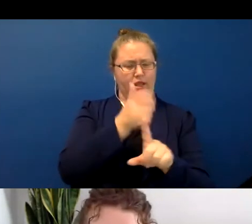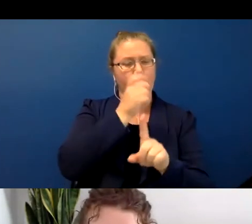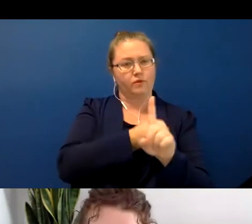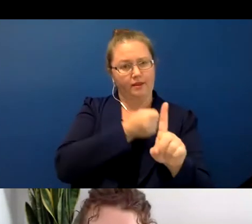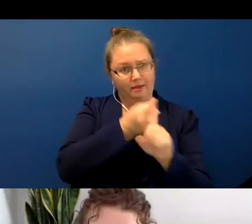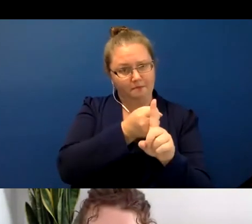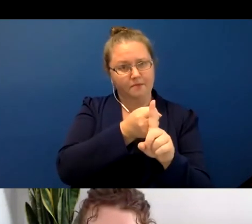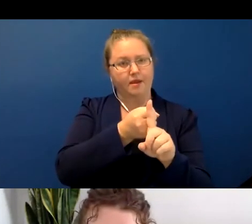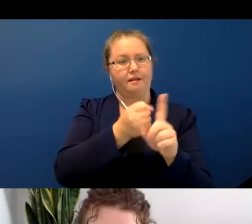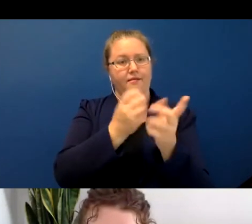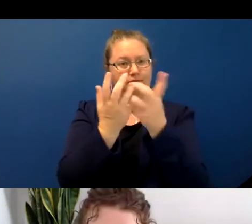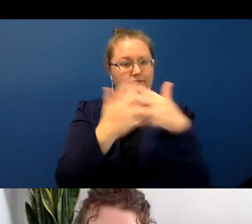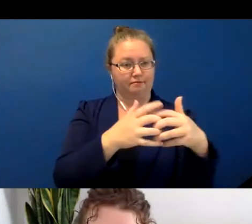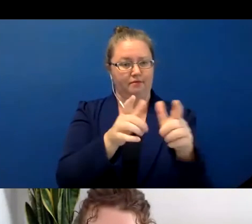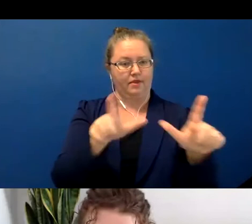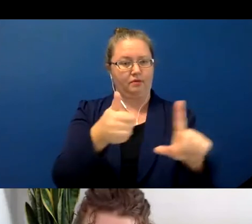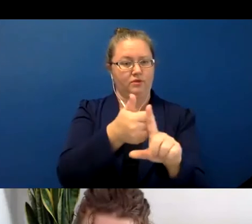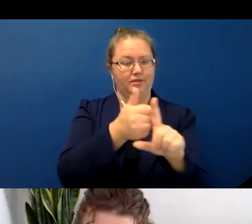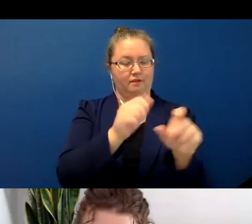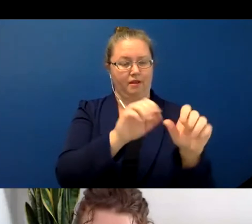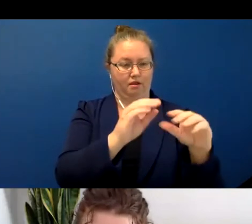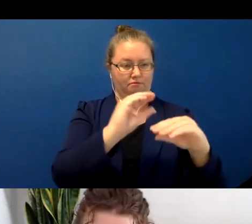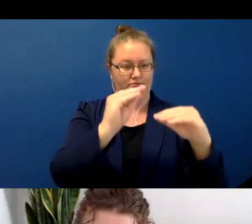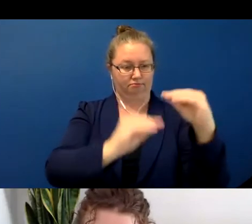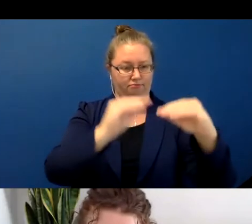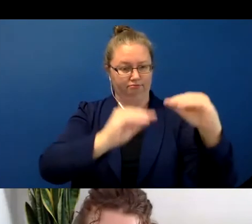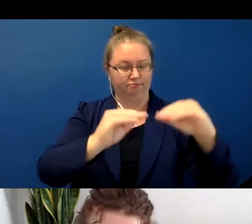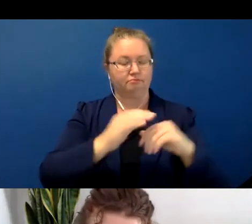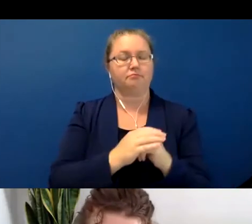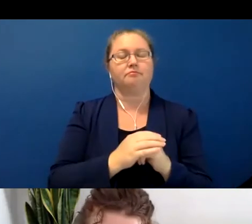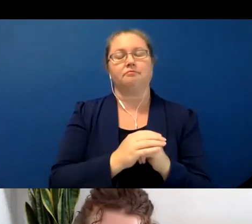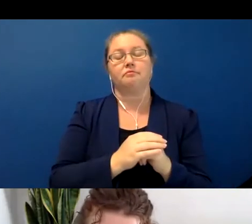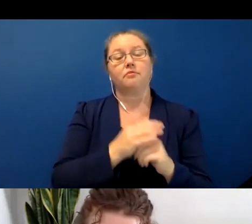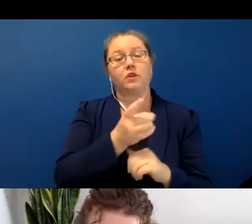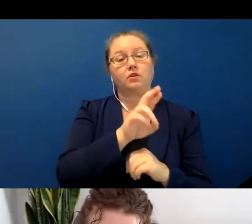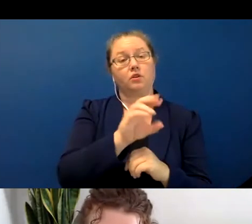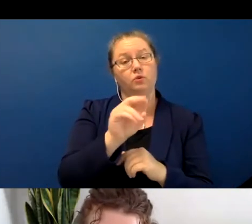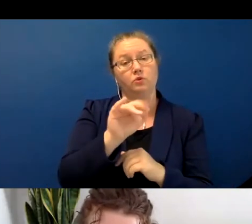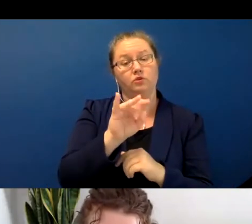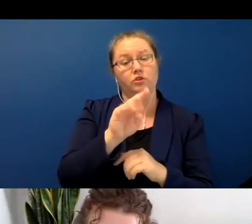and structure of language and Dr. Occhino focuses primarily on multimodal spoken language